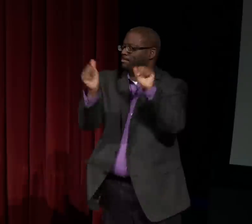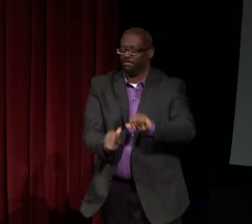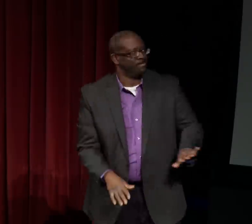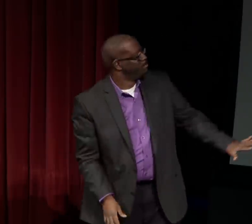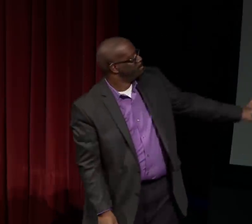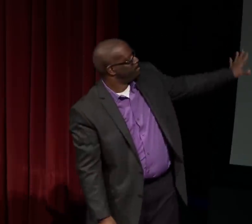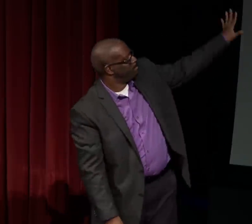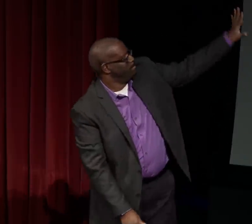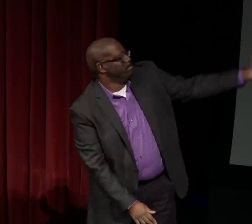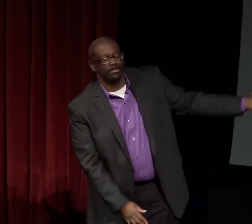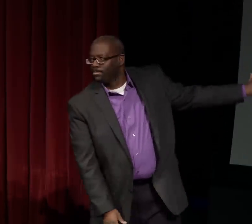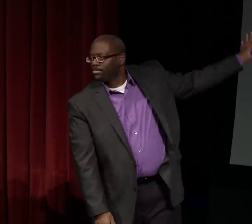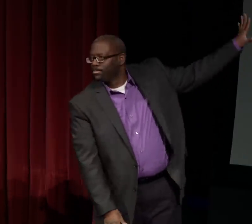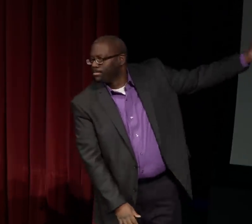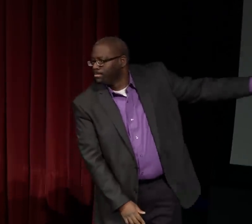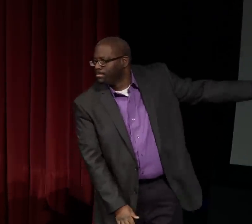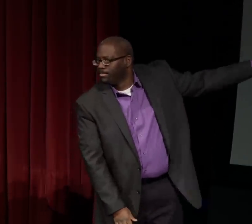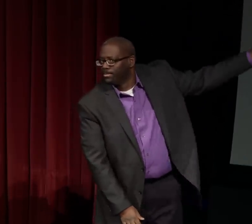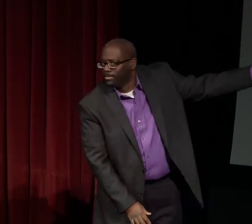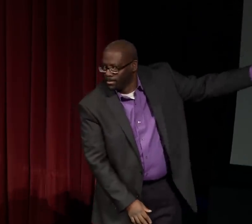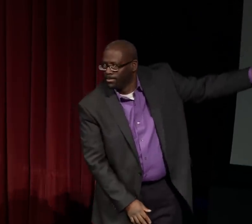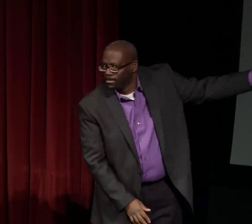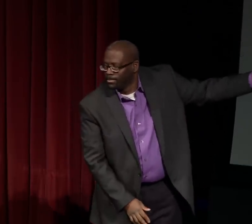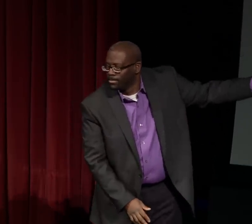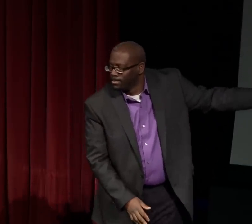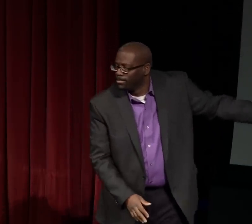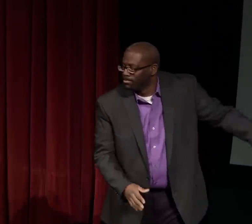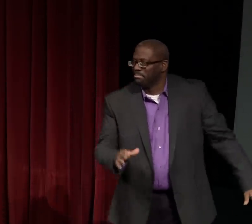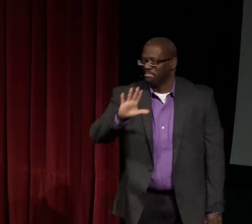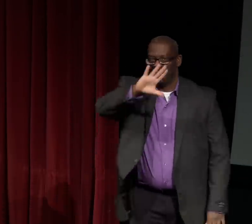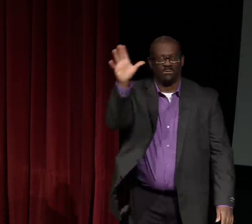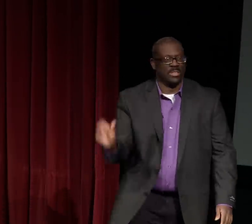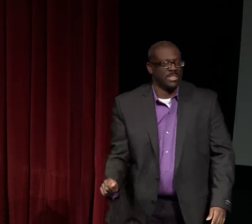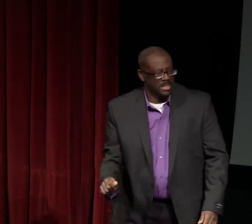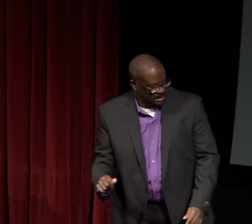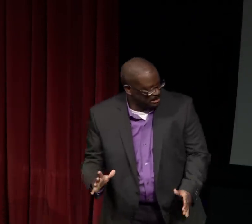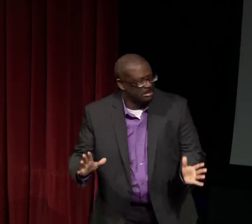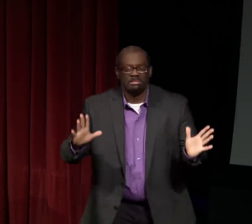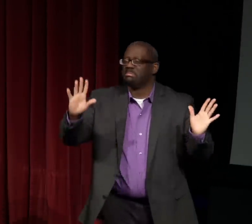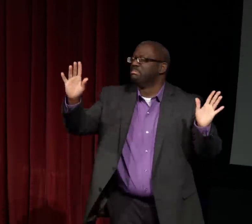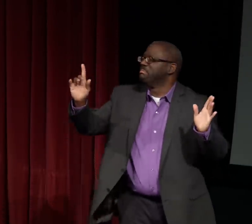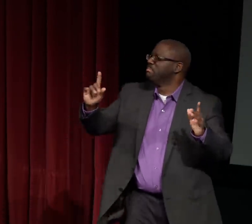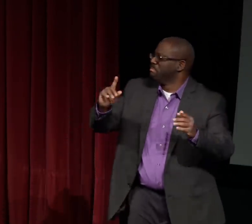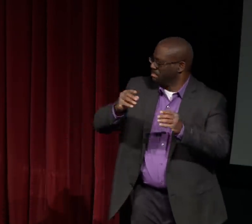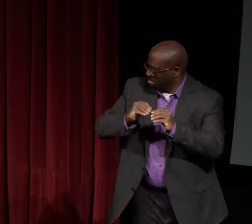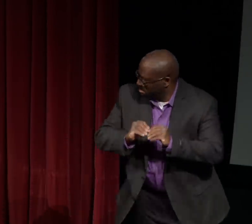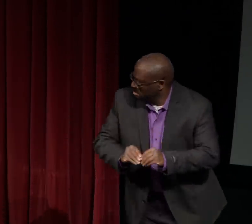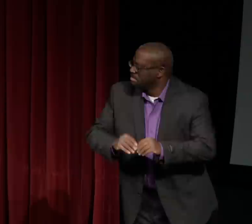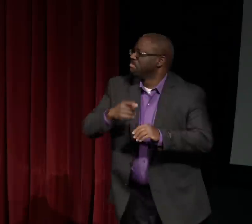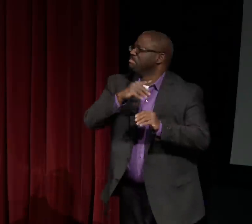She wanted to create a sign free of that negative association.